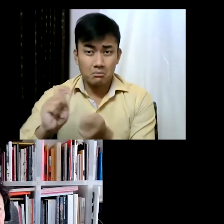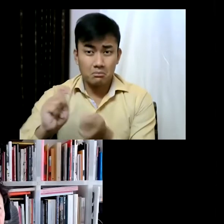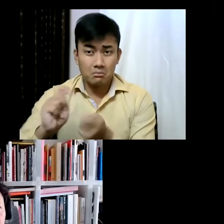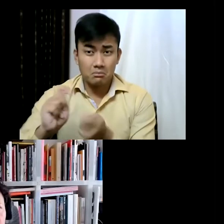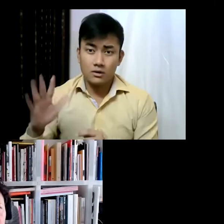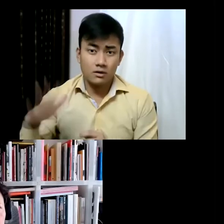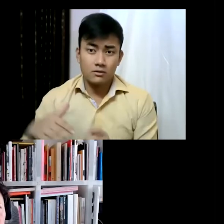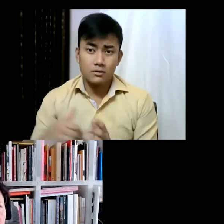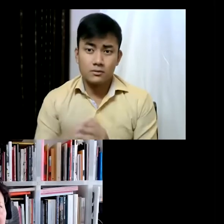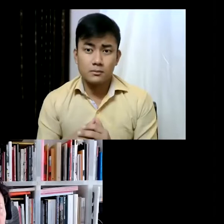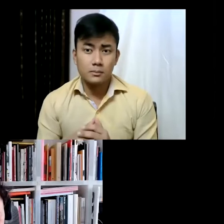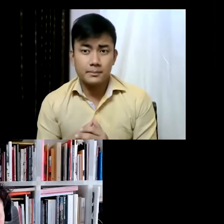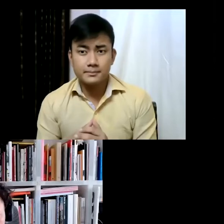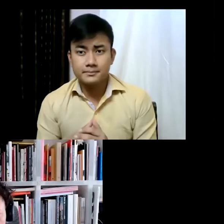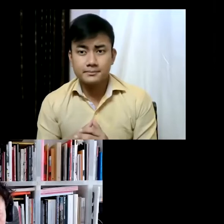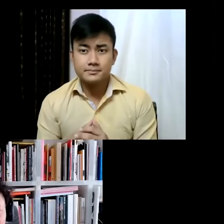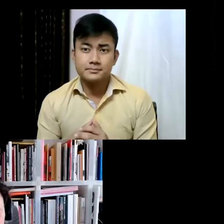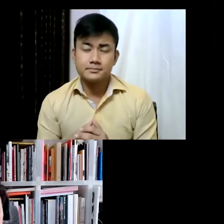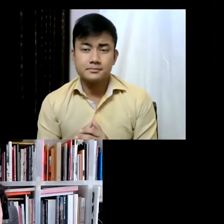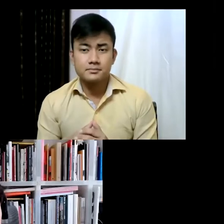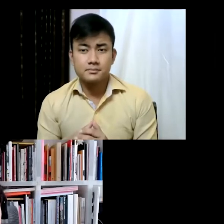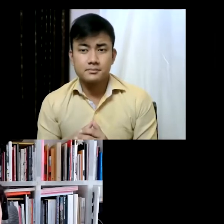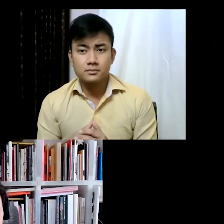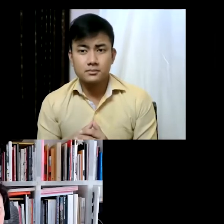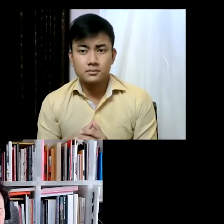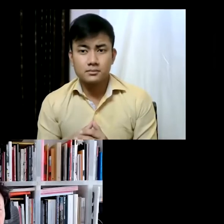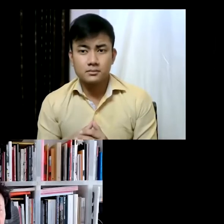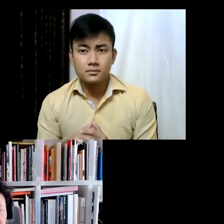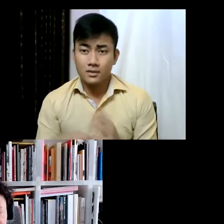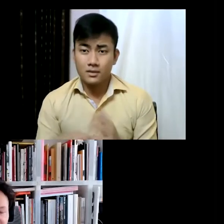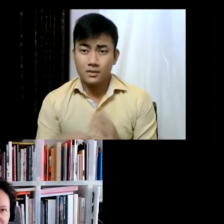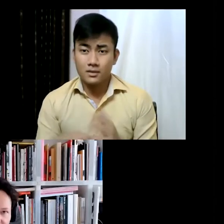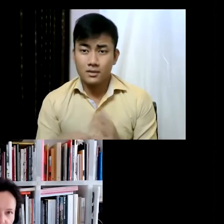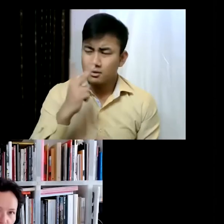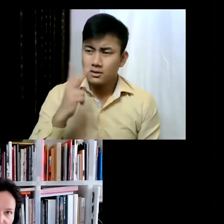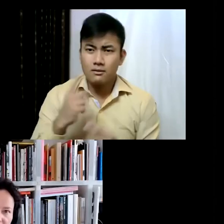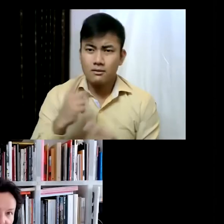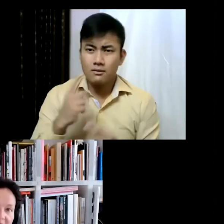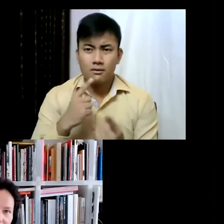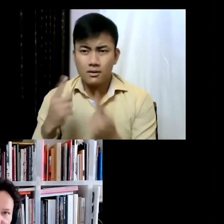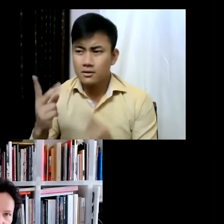the exhibition wants to capture. And I do think those conversations likely would not have happened